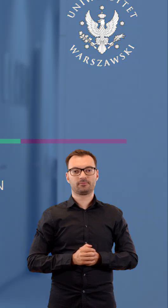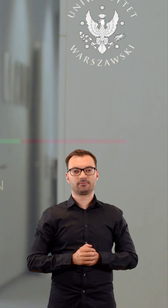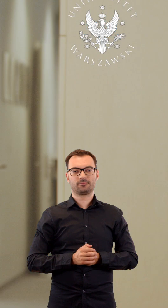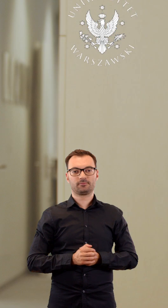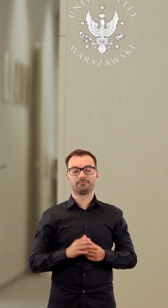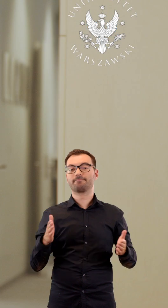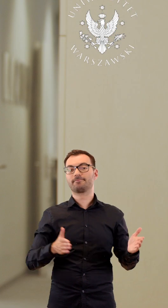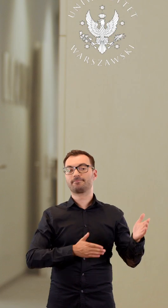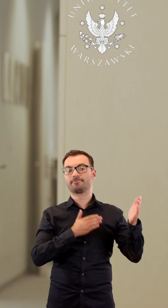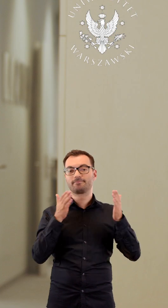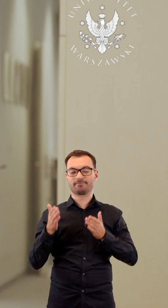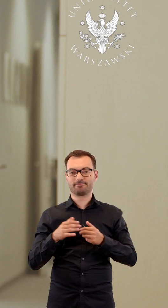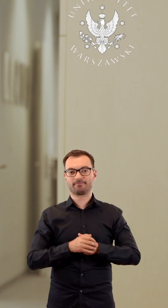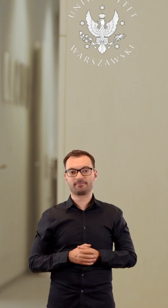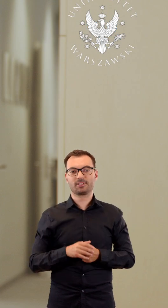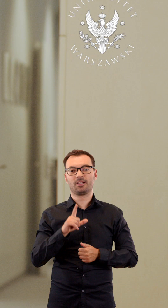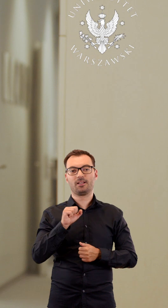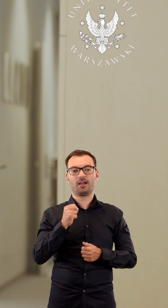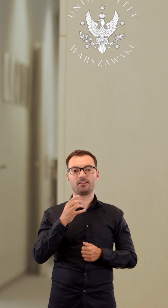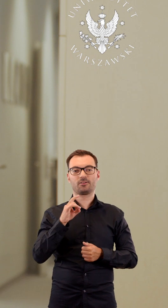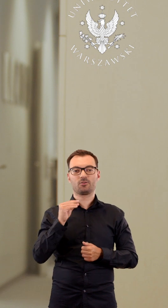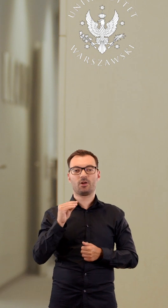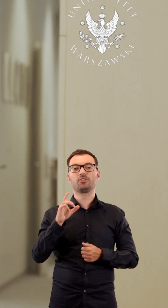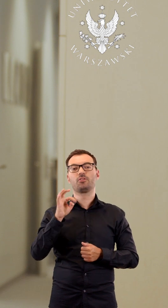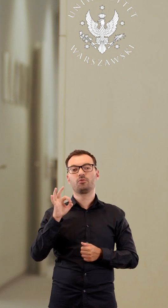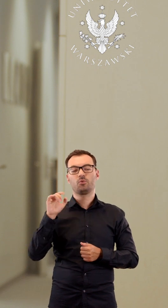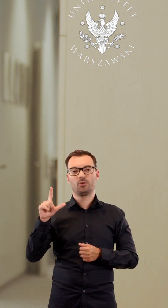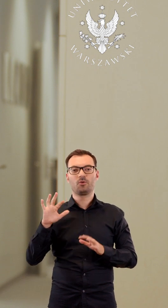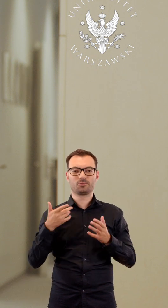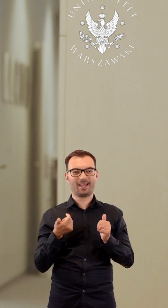Another tool is LanguageTool, which is a writing assistant.